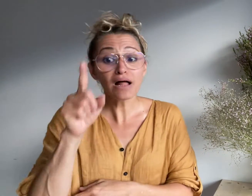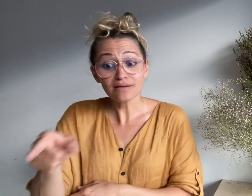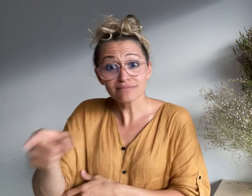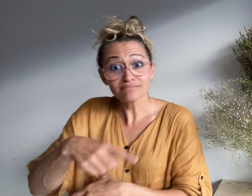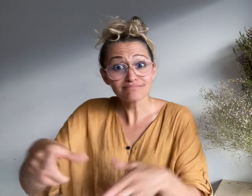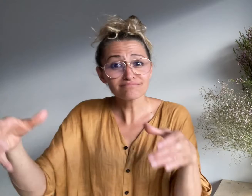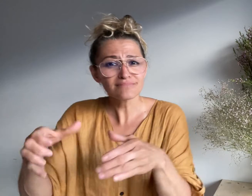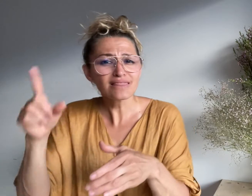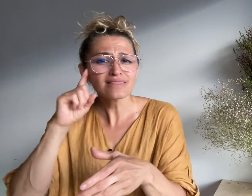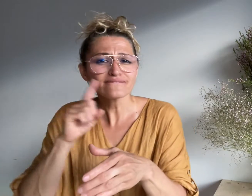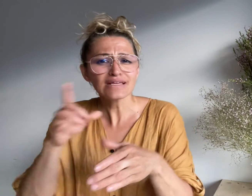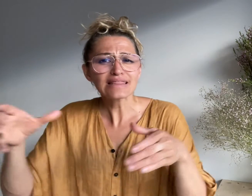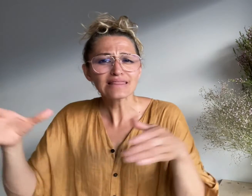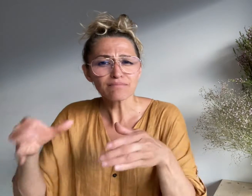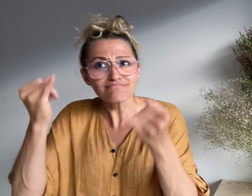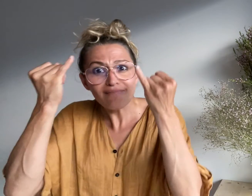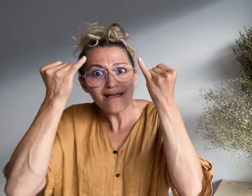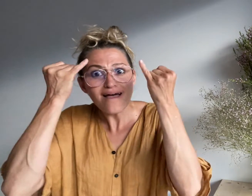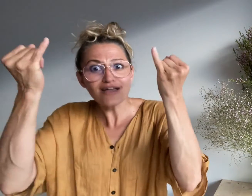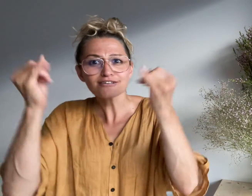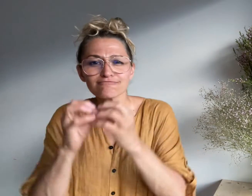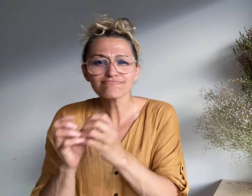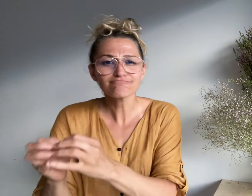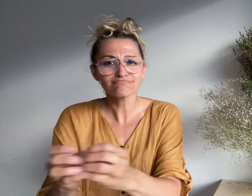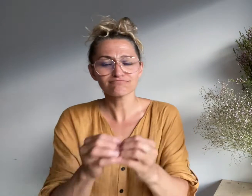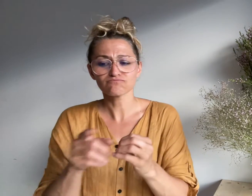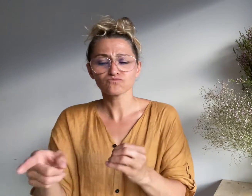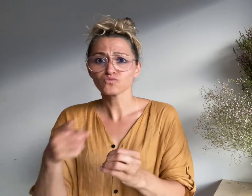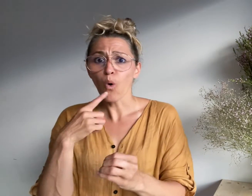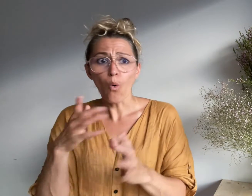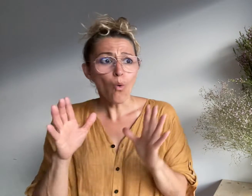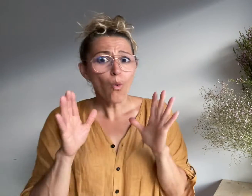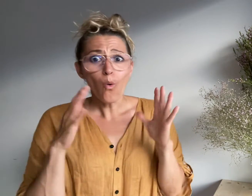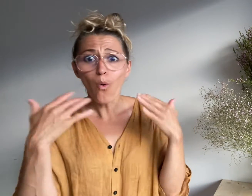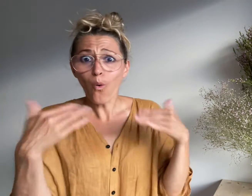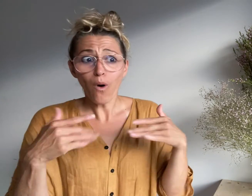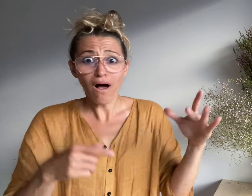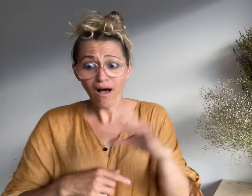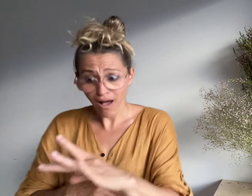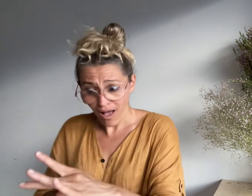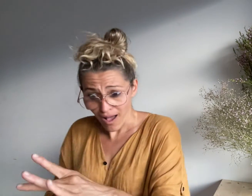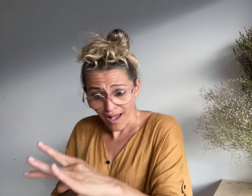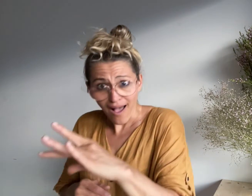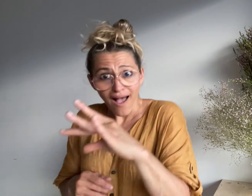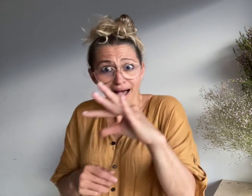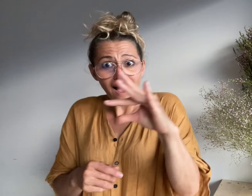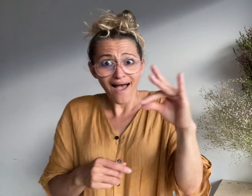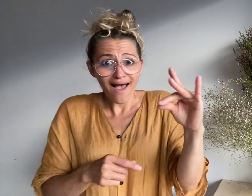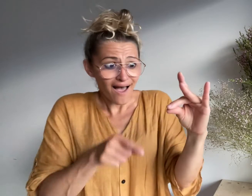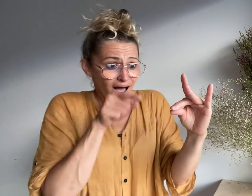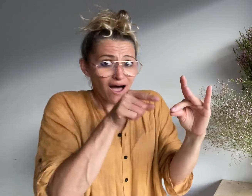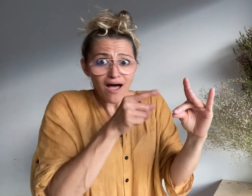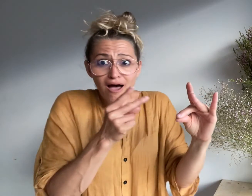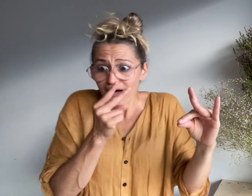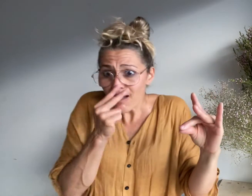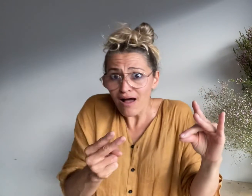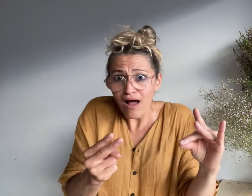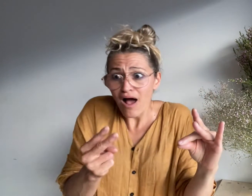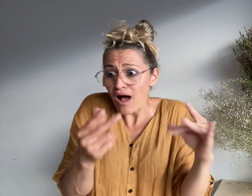didn’t win the award, the developers say that the nomination